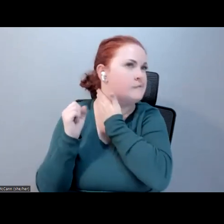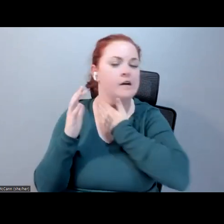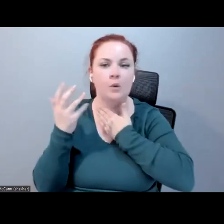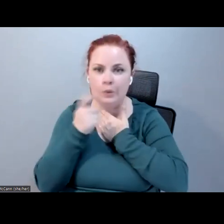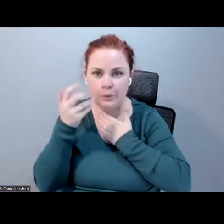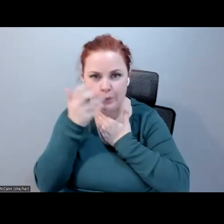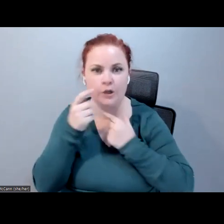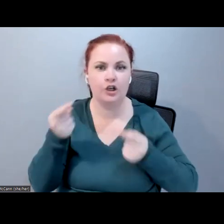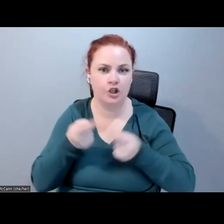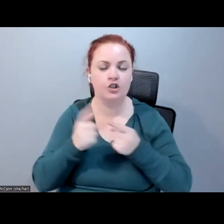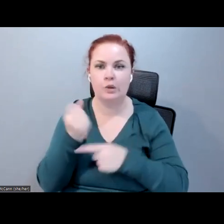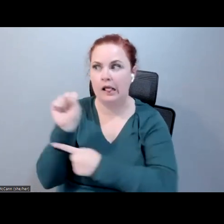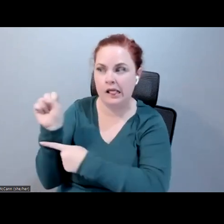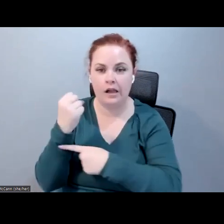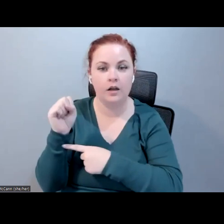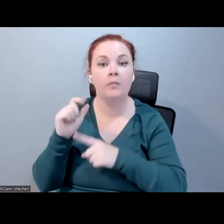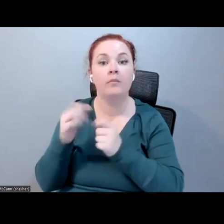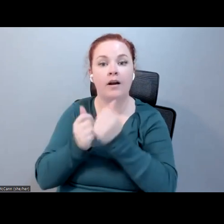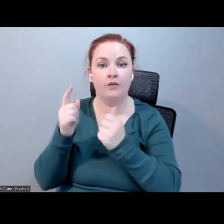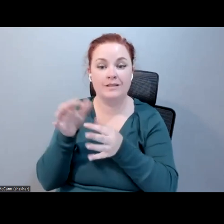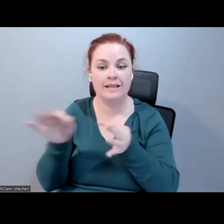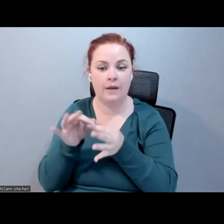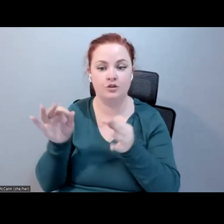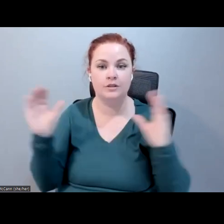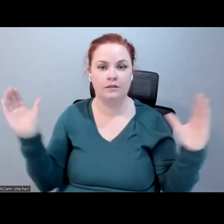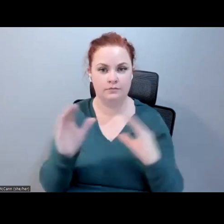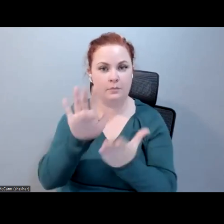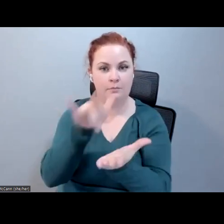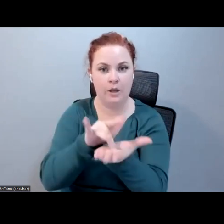But if everybody's captions pile up in the center of your screen,